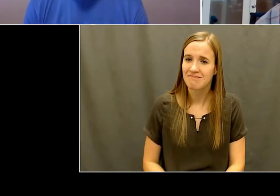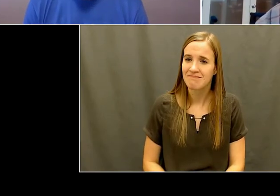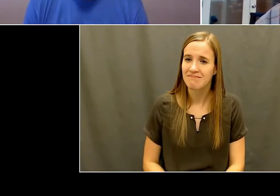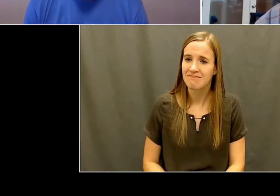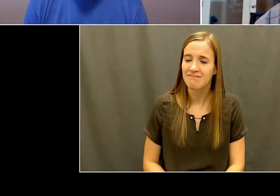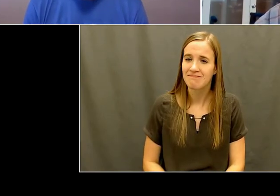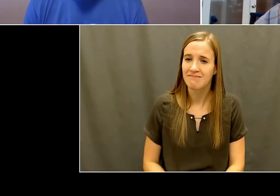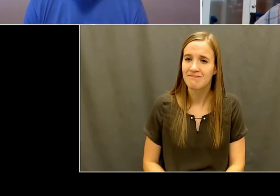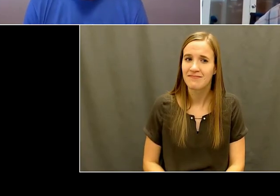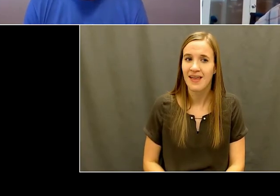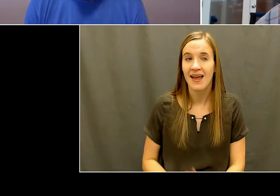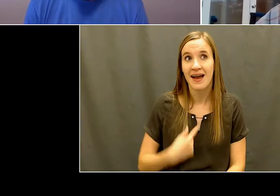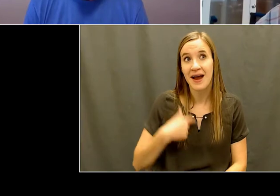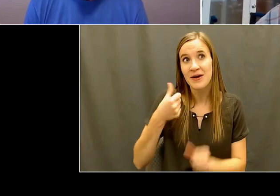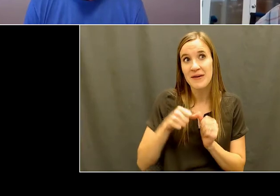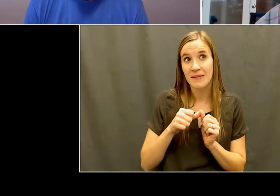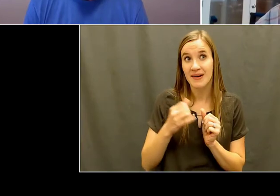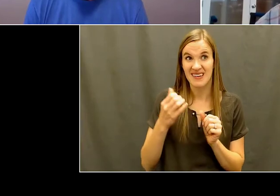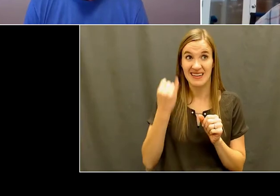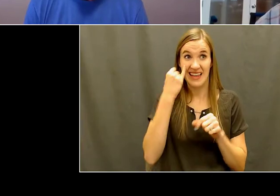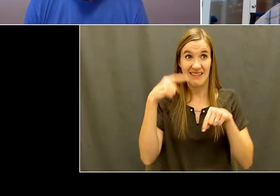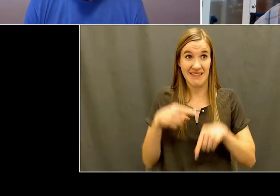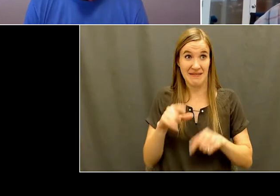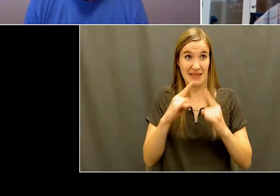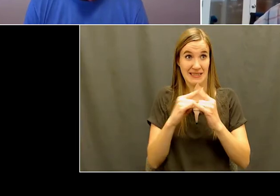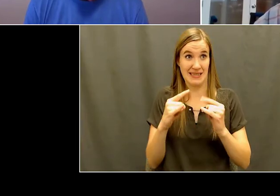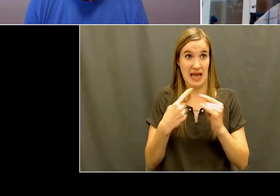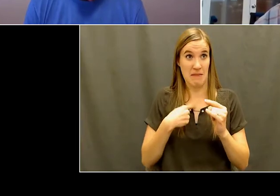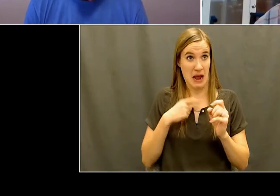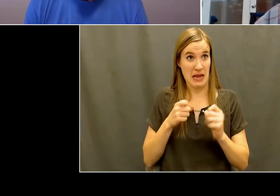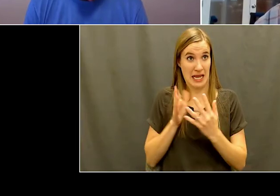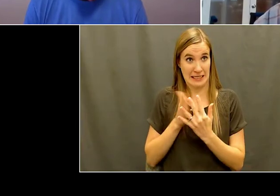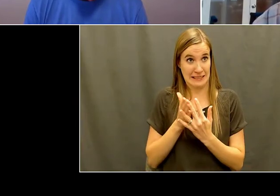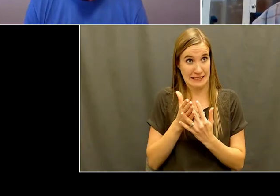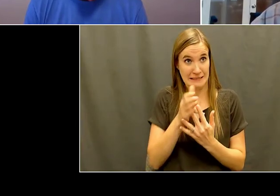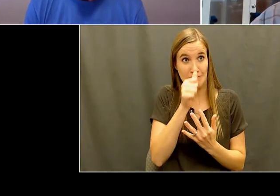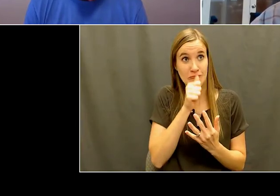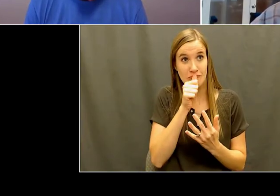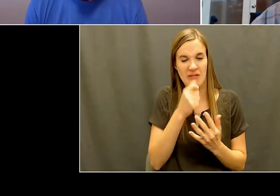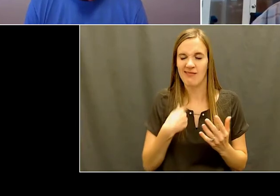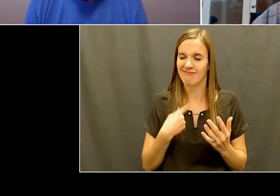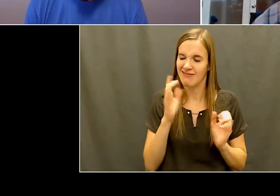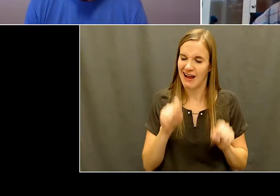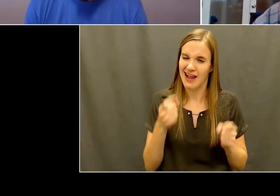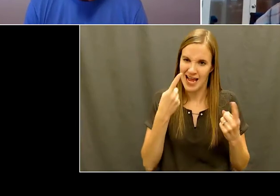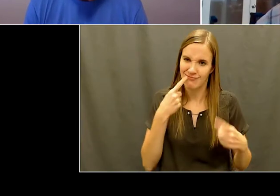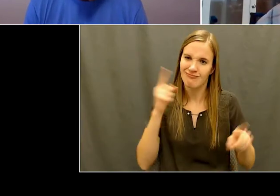get through this you know I I'm gonna be okay. Yeah. Jeremy: What, talk a little bit about what it was like